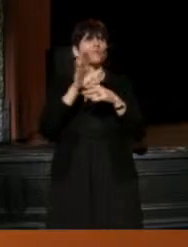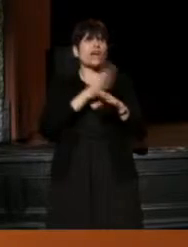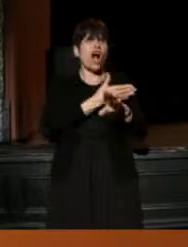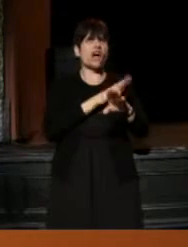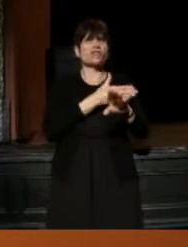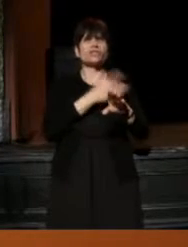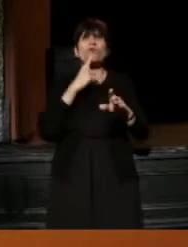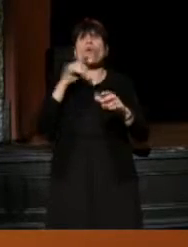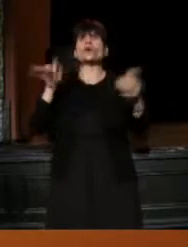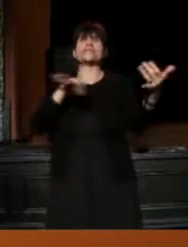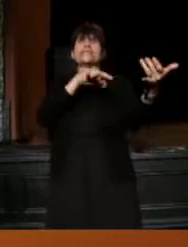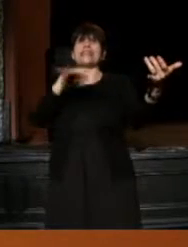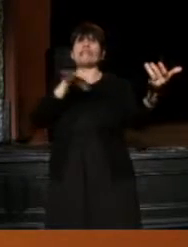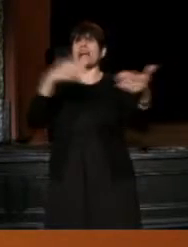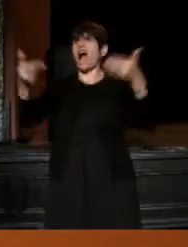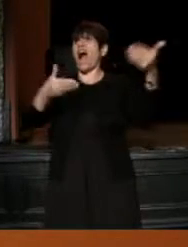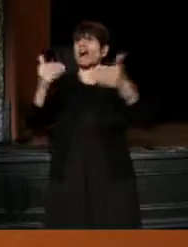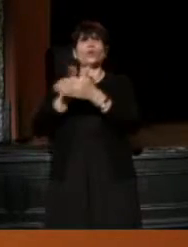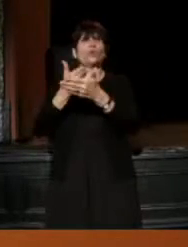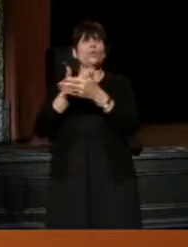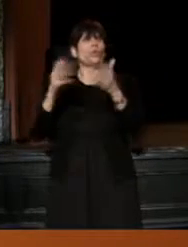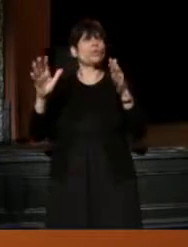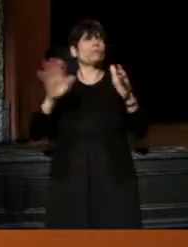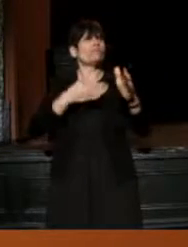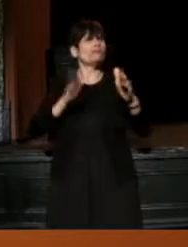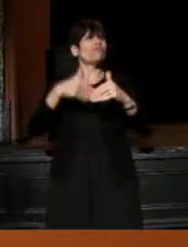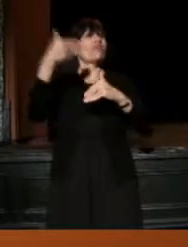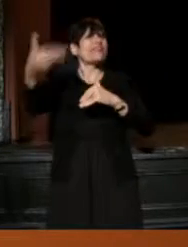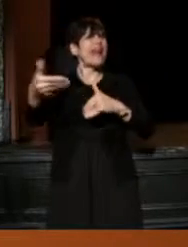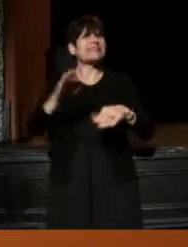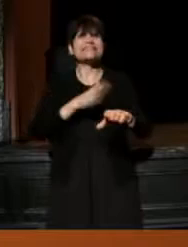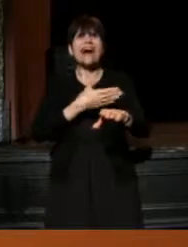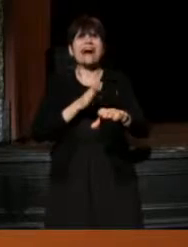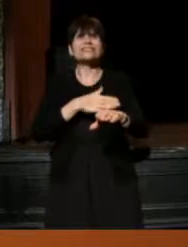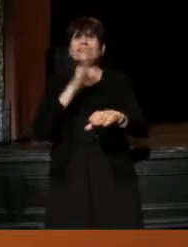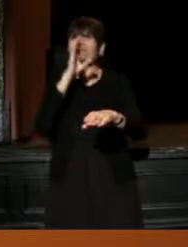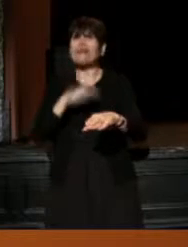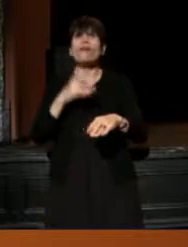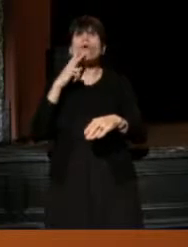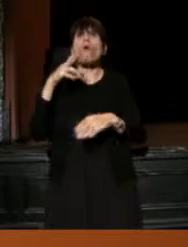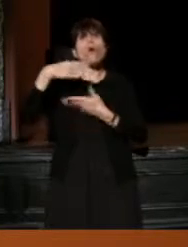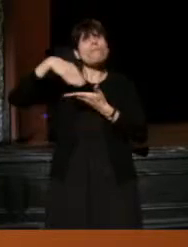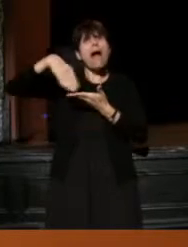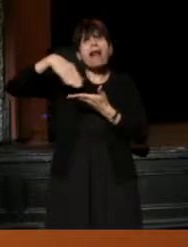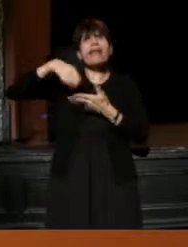or a symphony hire new musicians for the next concert. Or a ballet company.